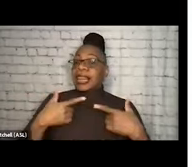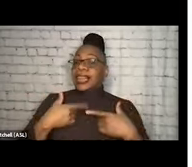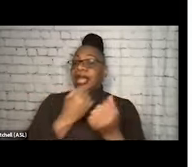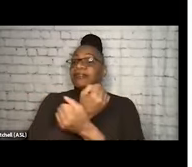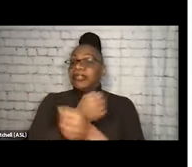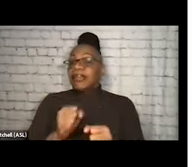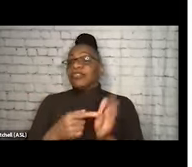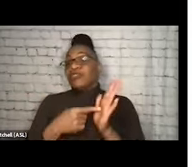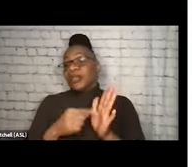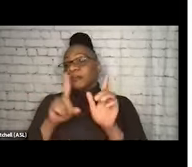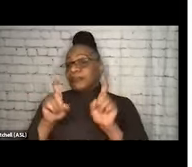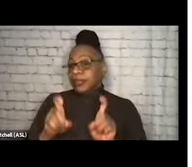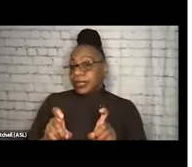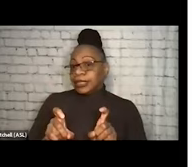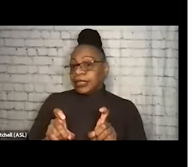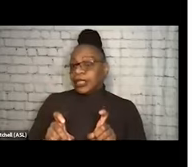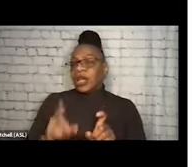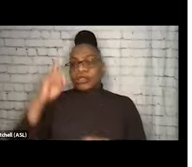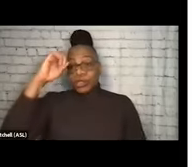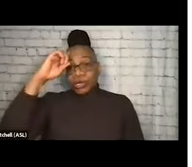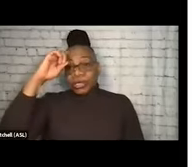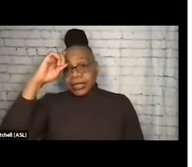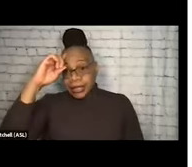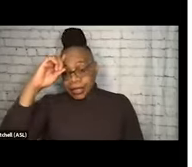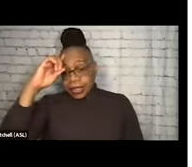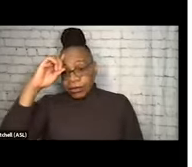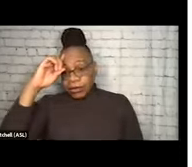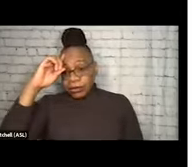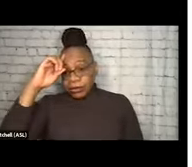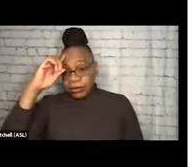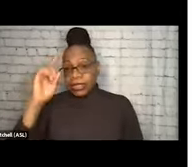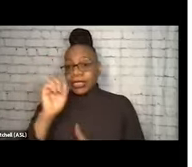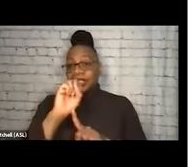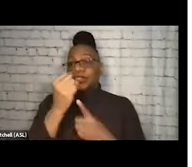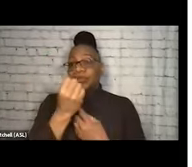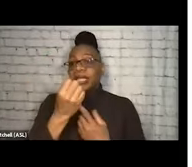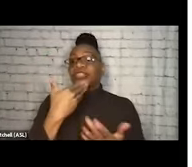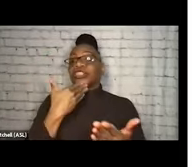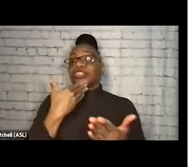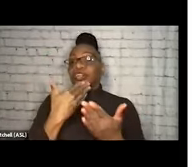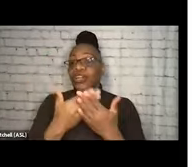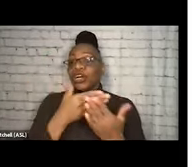So considering that I think can be really a good way to expand upon harm reduction services